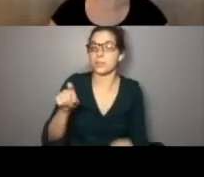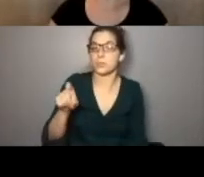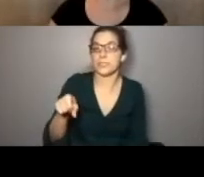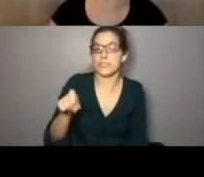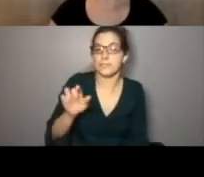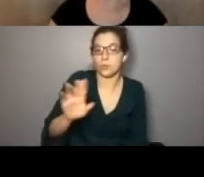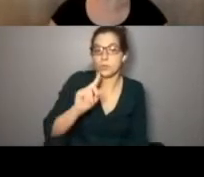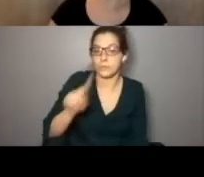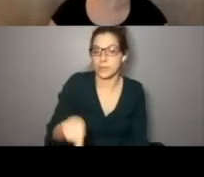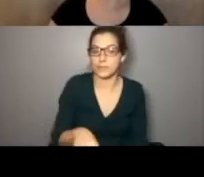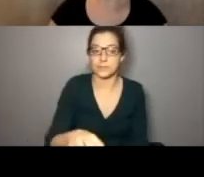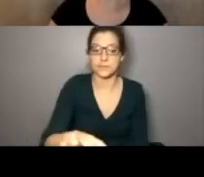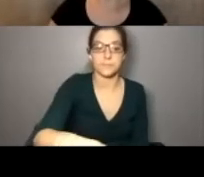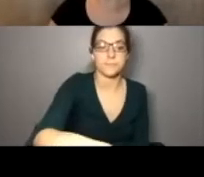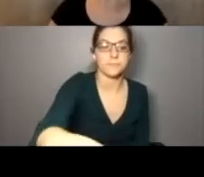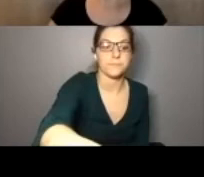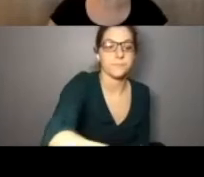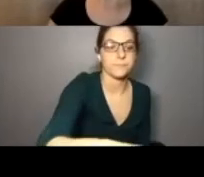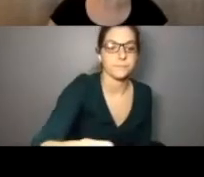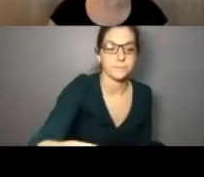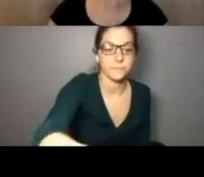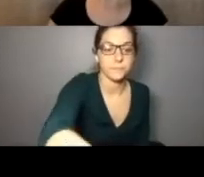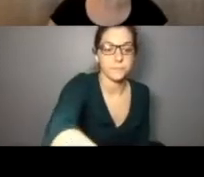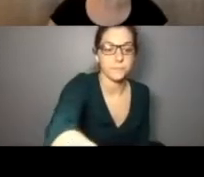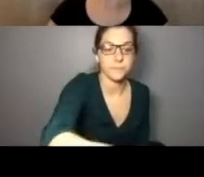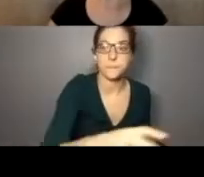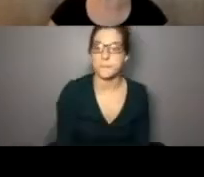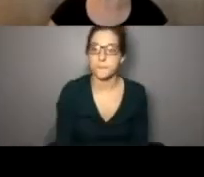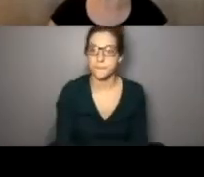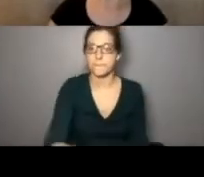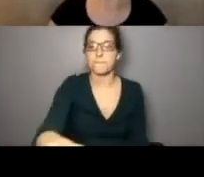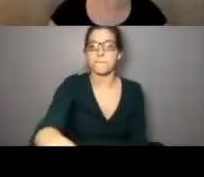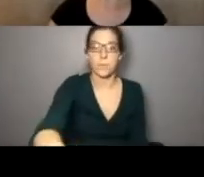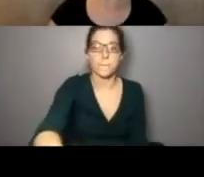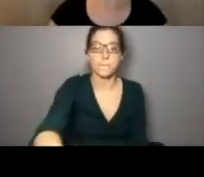might need in your responses.